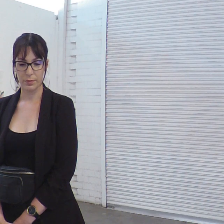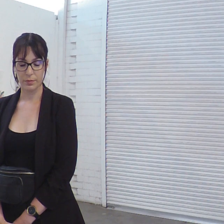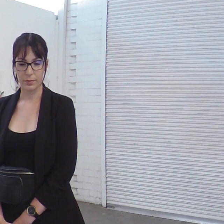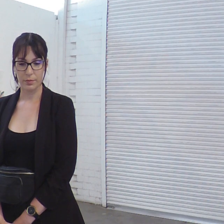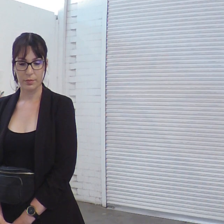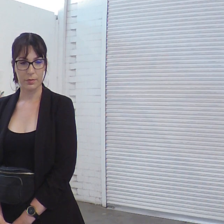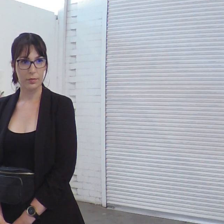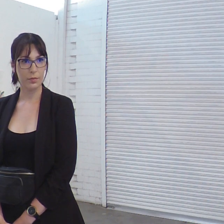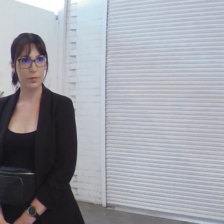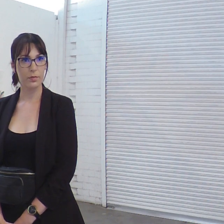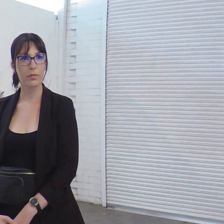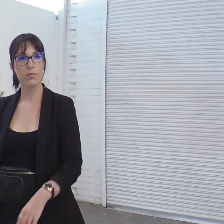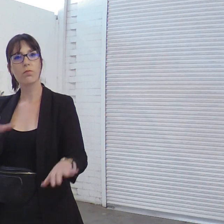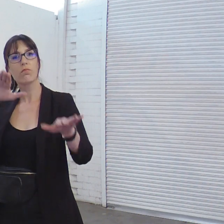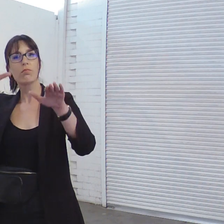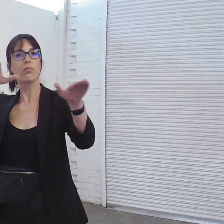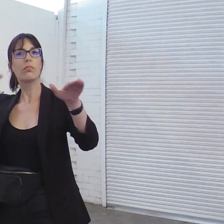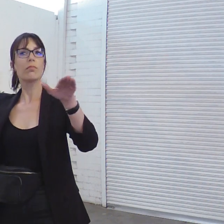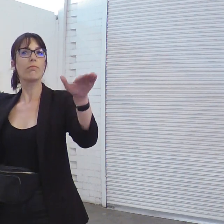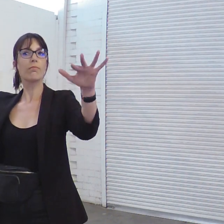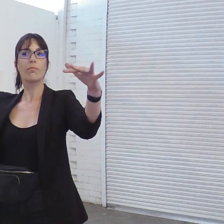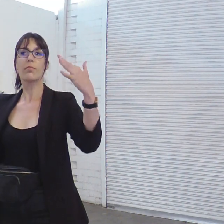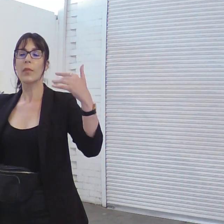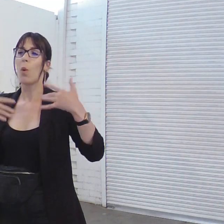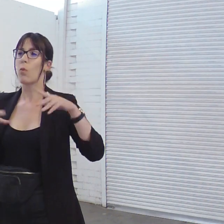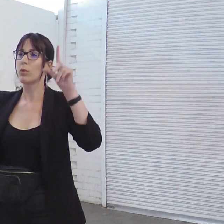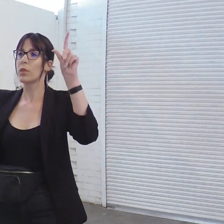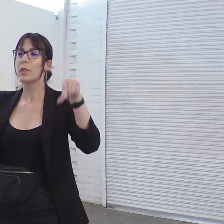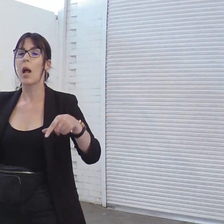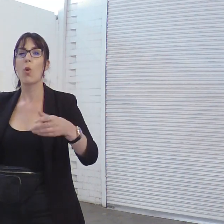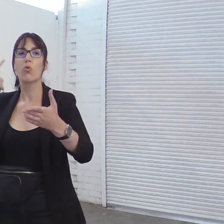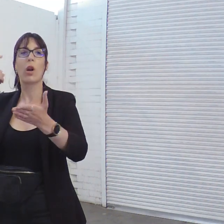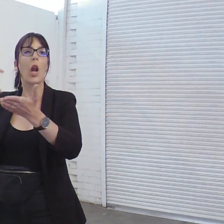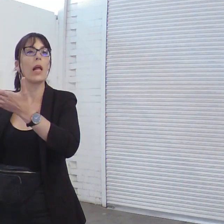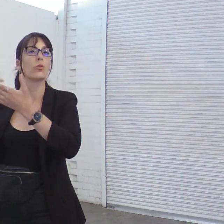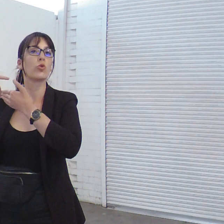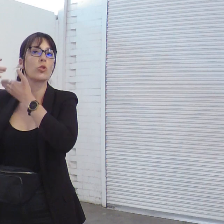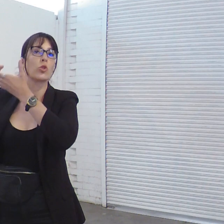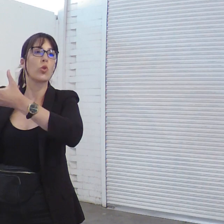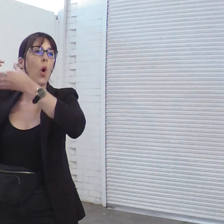okay hello everyone I'd like to begin by acknowledging the traditional owners of the